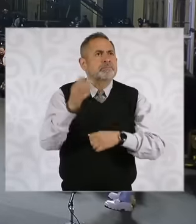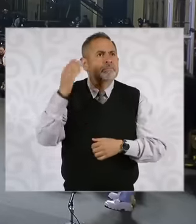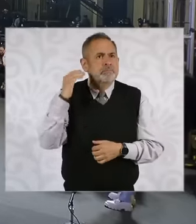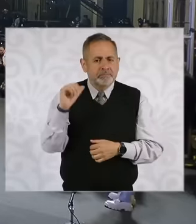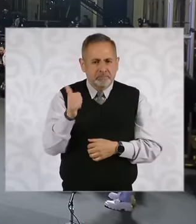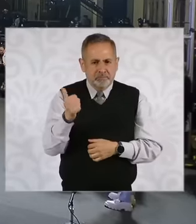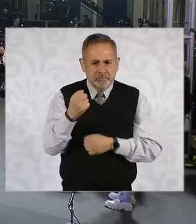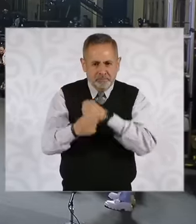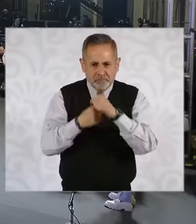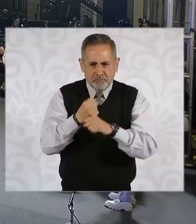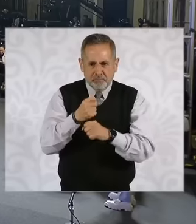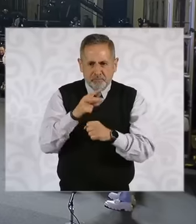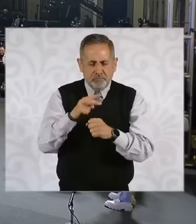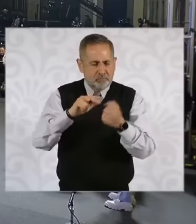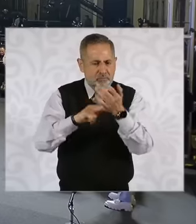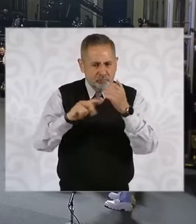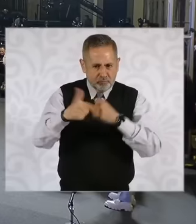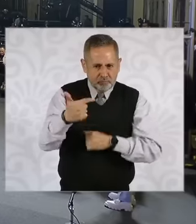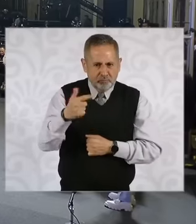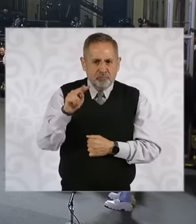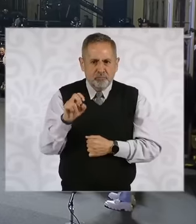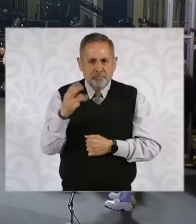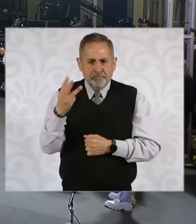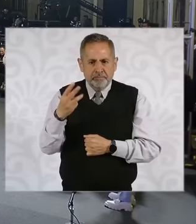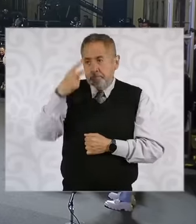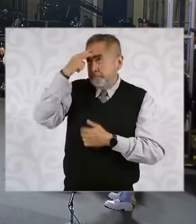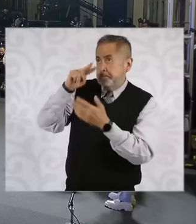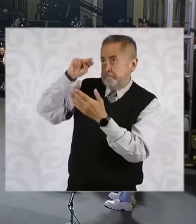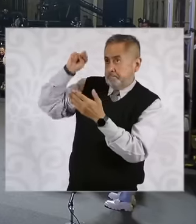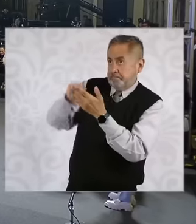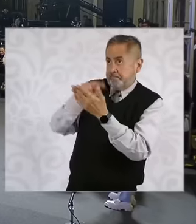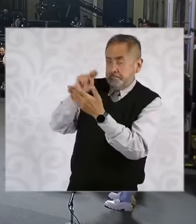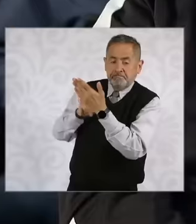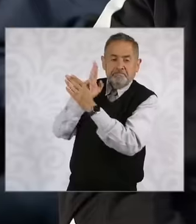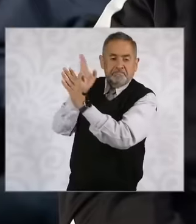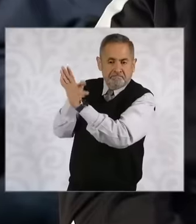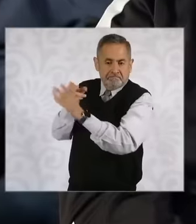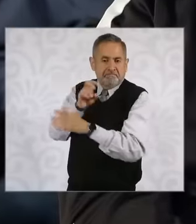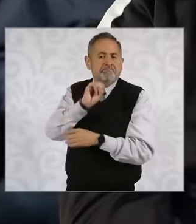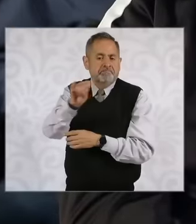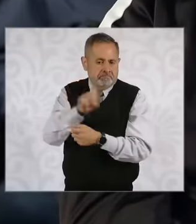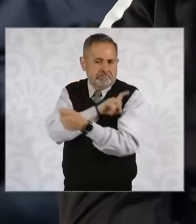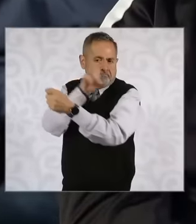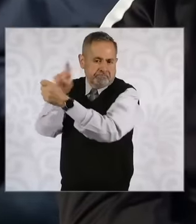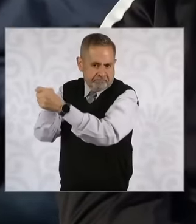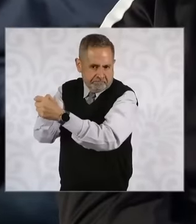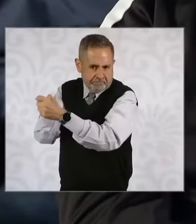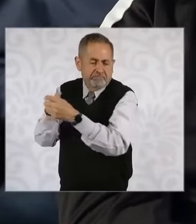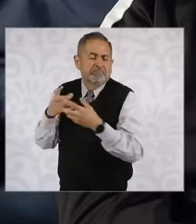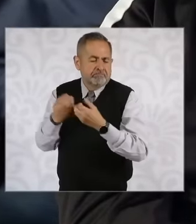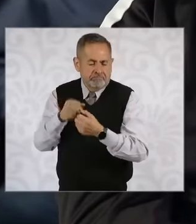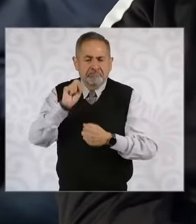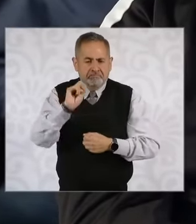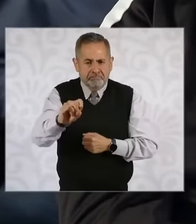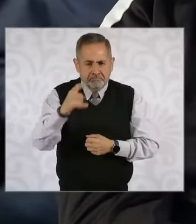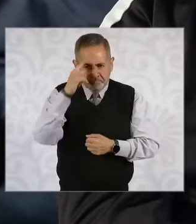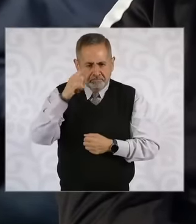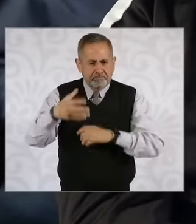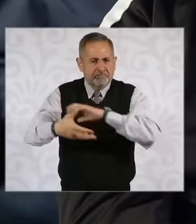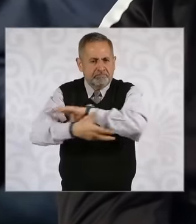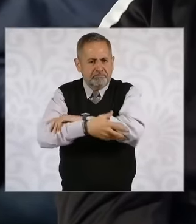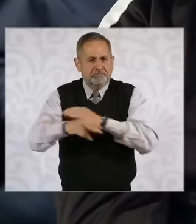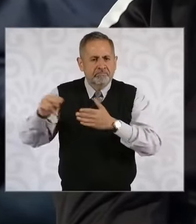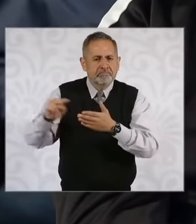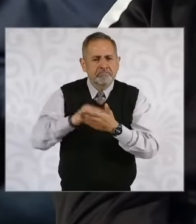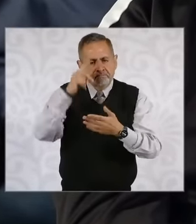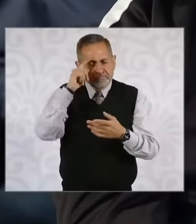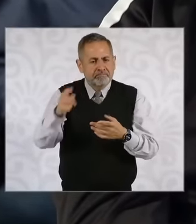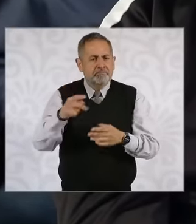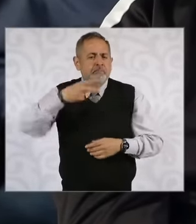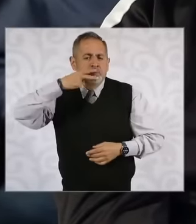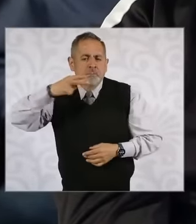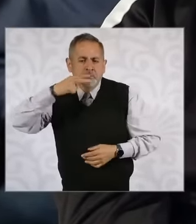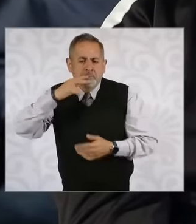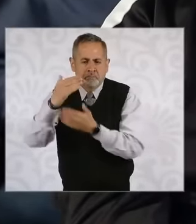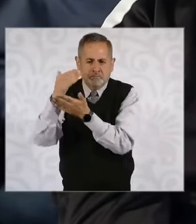2003, Mexico ratified its accession to the framework agreement for tobacco control as